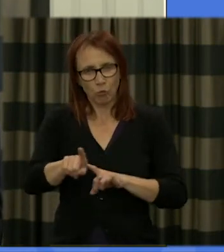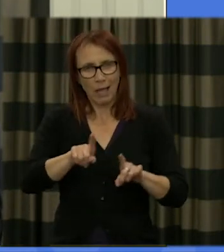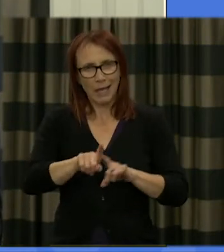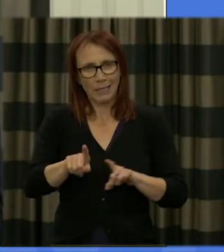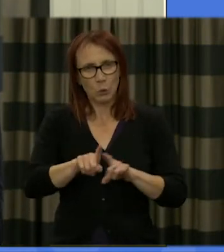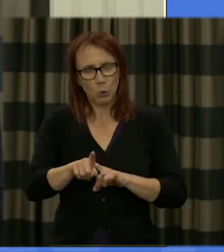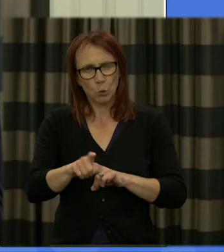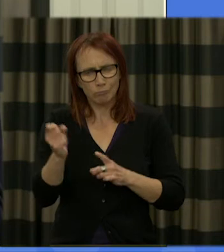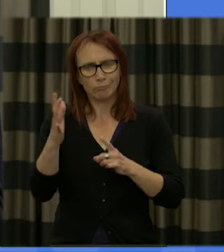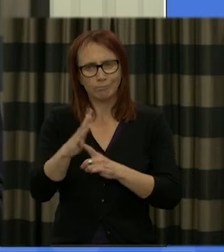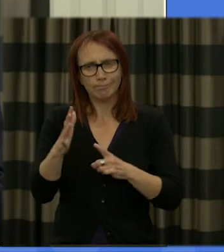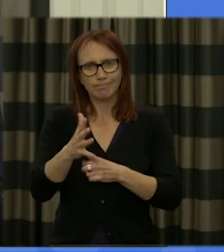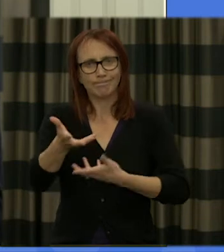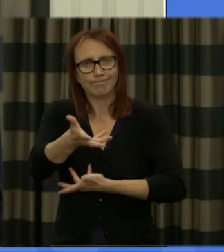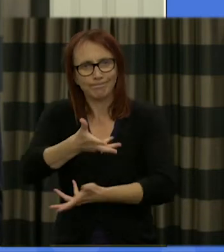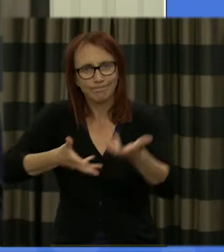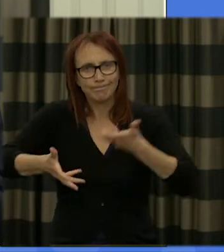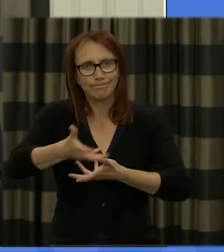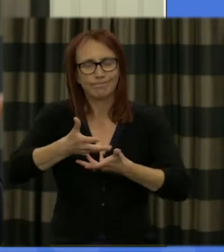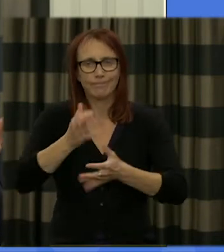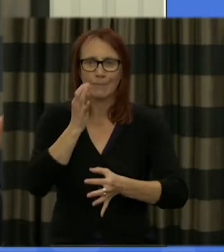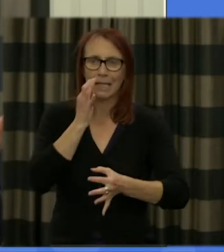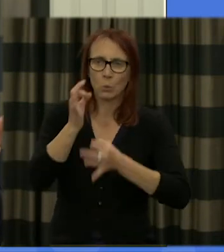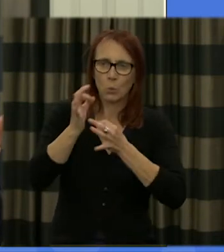that would be matter to listen to ask questions to recognize different points